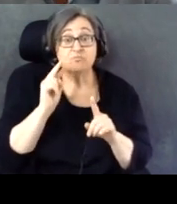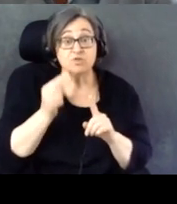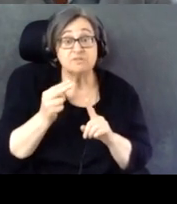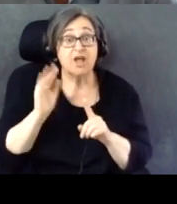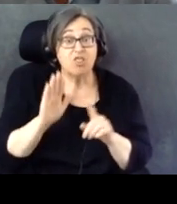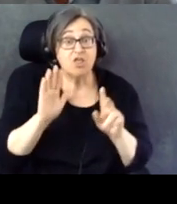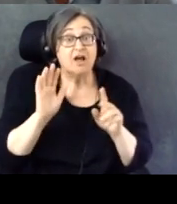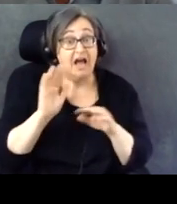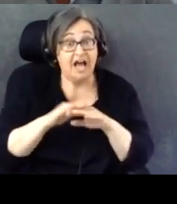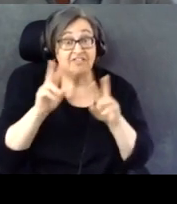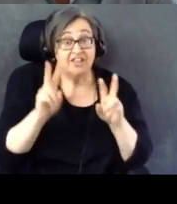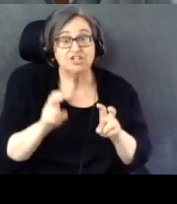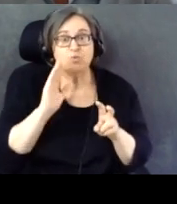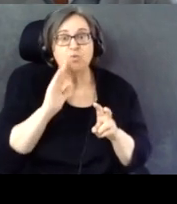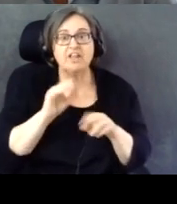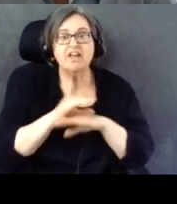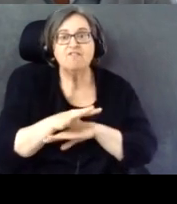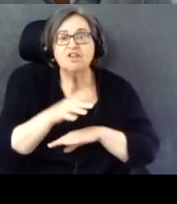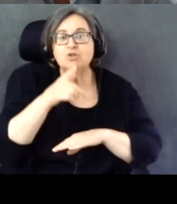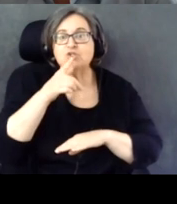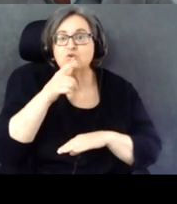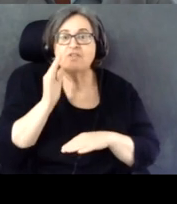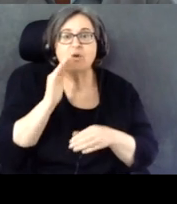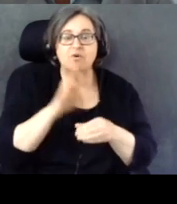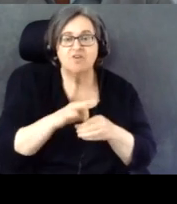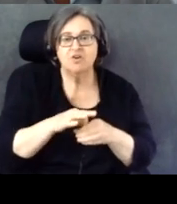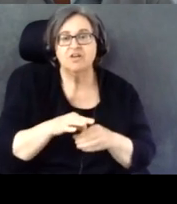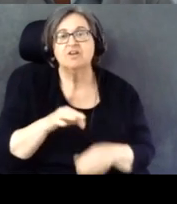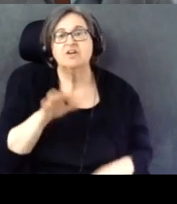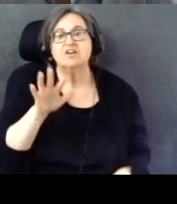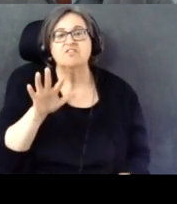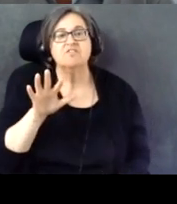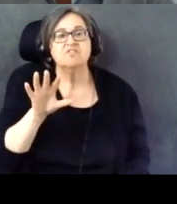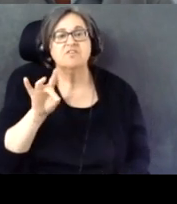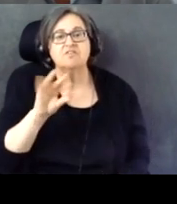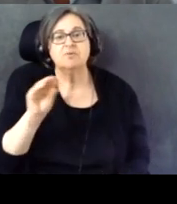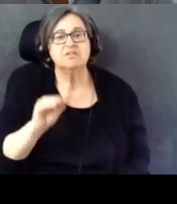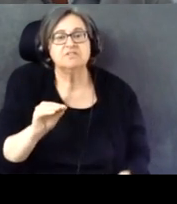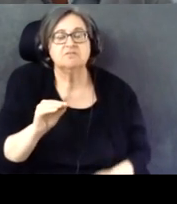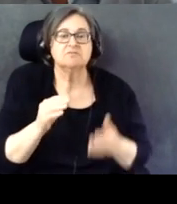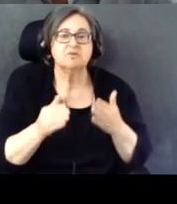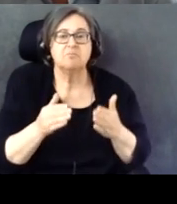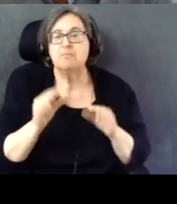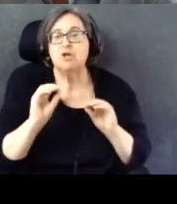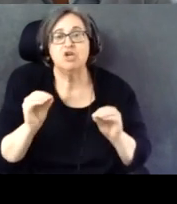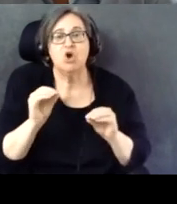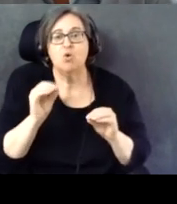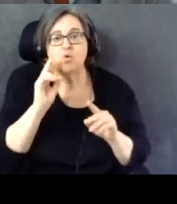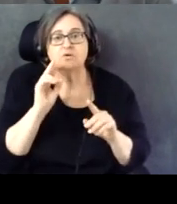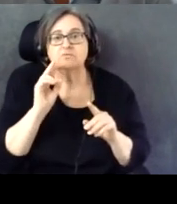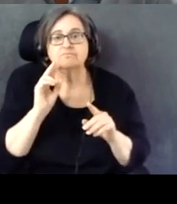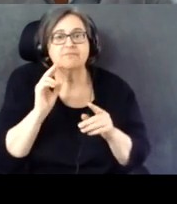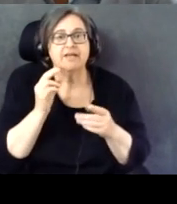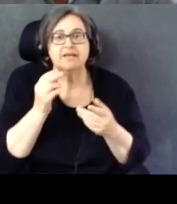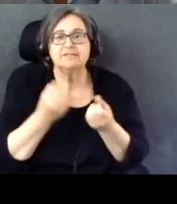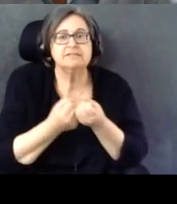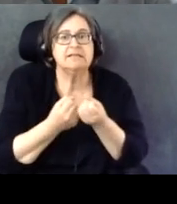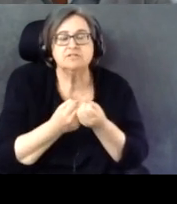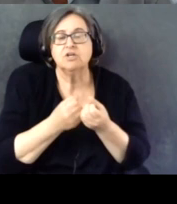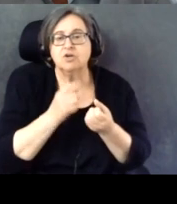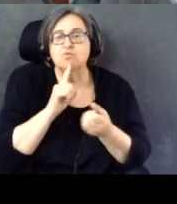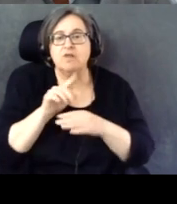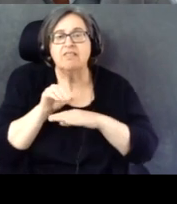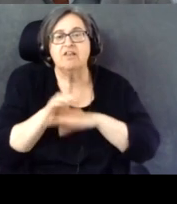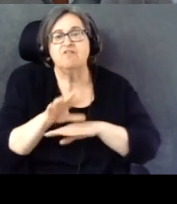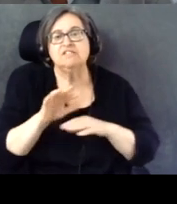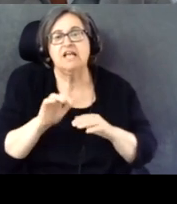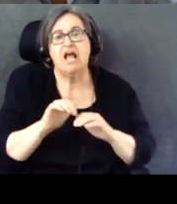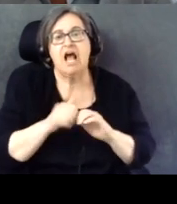And 50% said those stances were potentially lack thereof motivated how likely they are